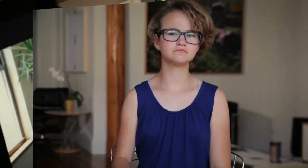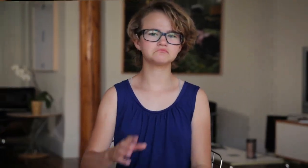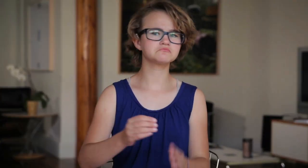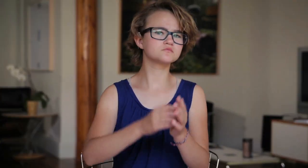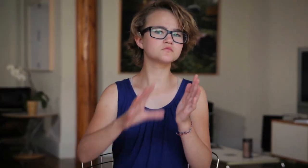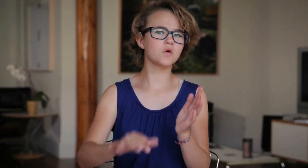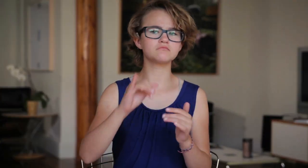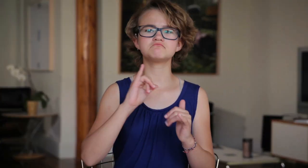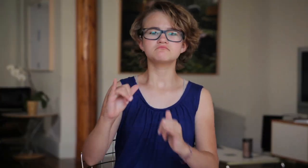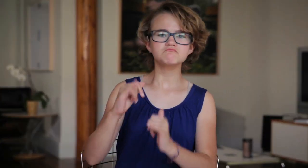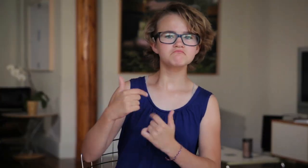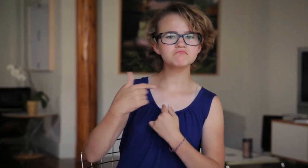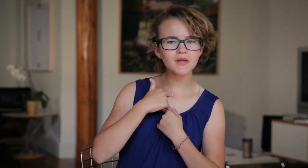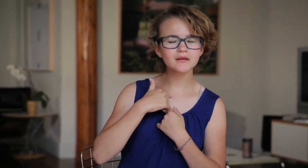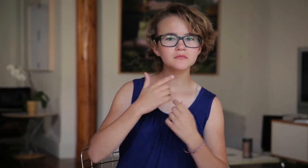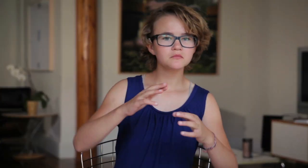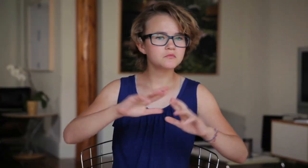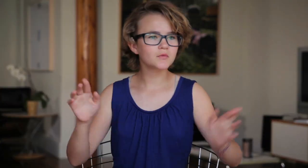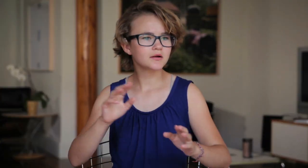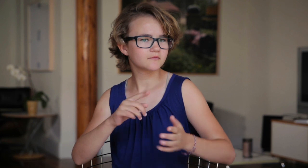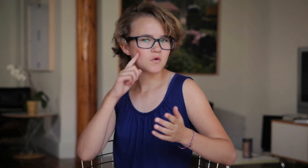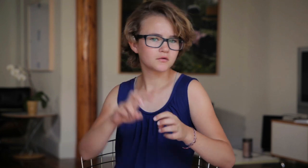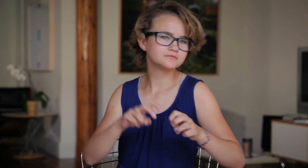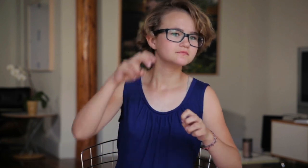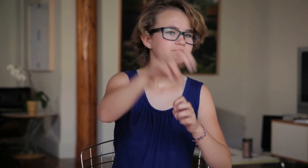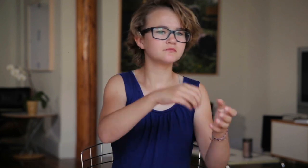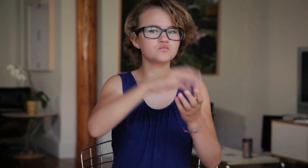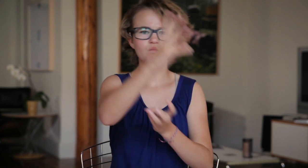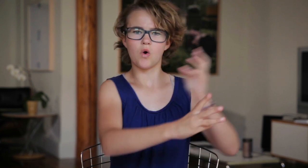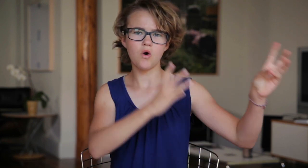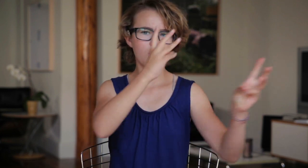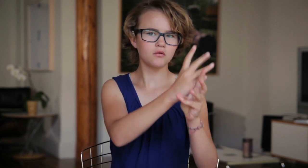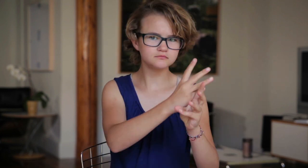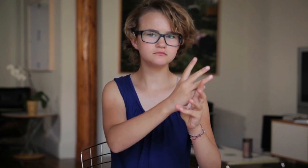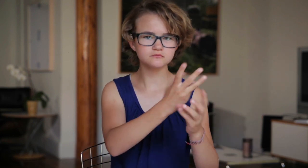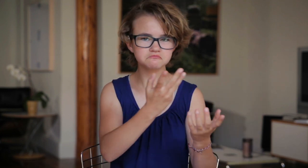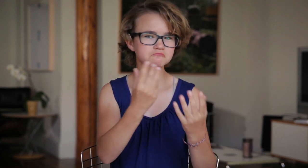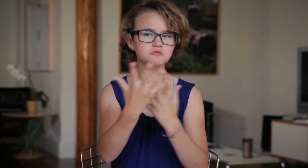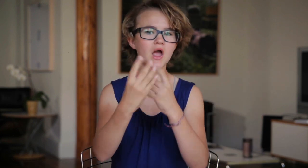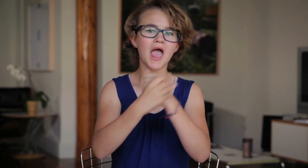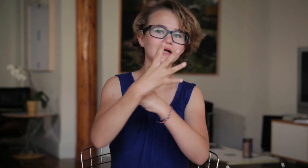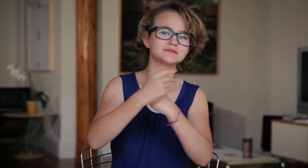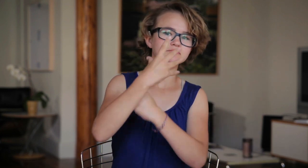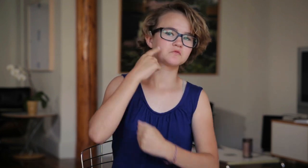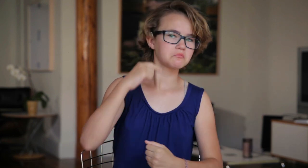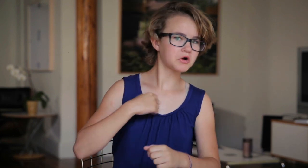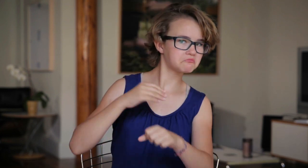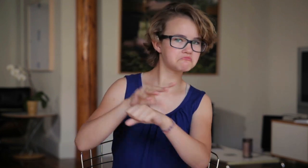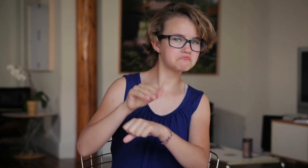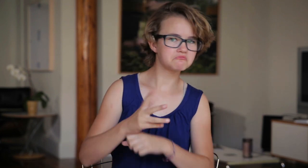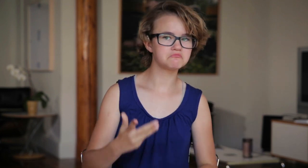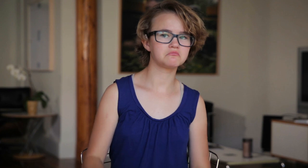What advice would you give to students like myself who are ready to step forth into the world?